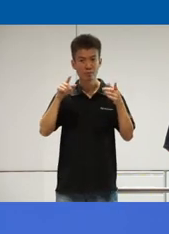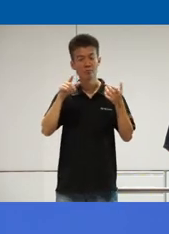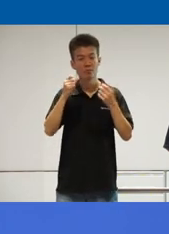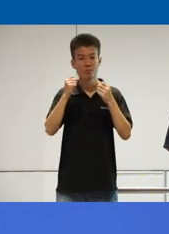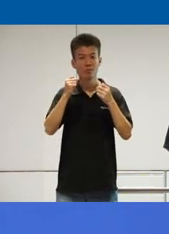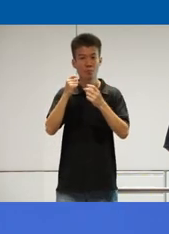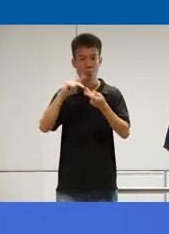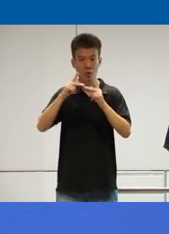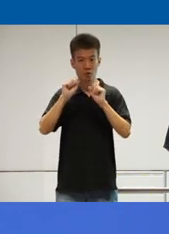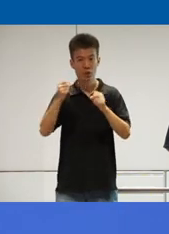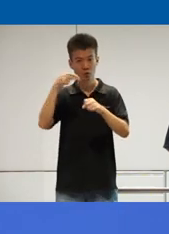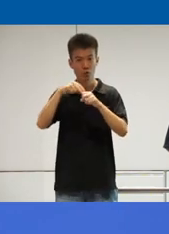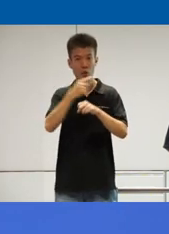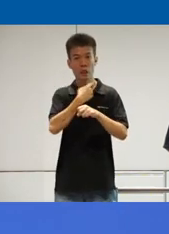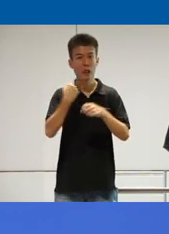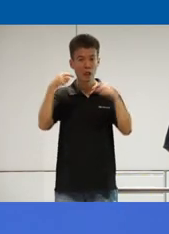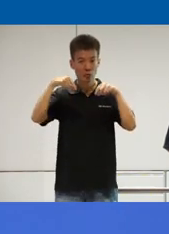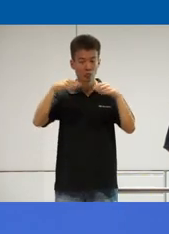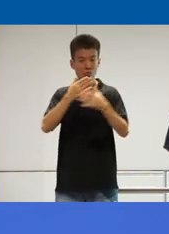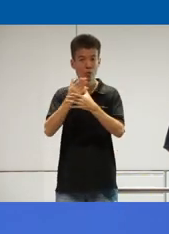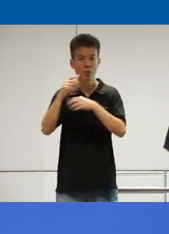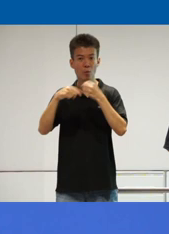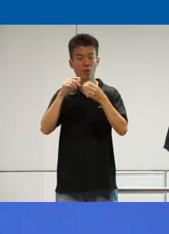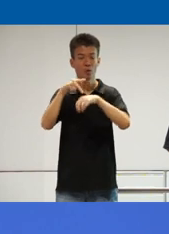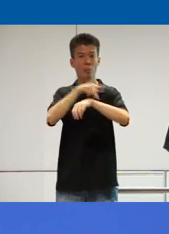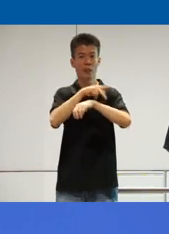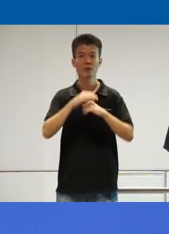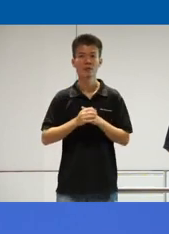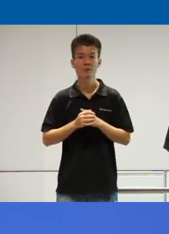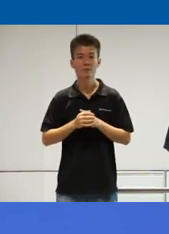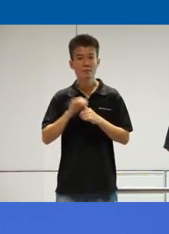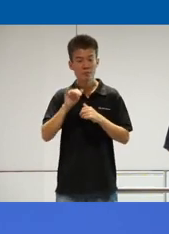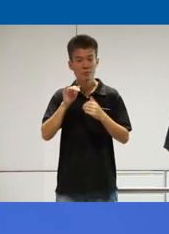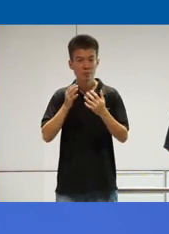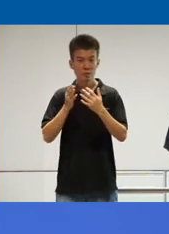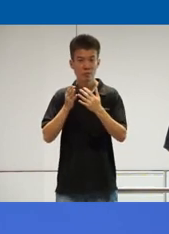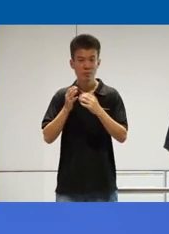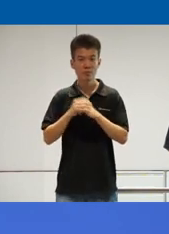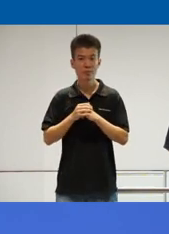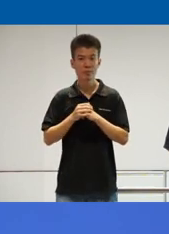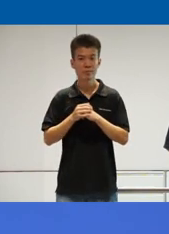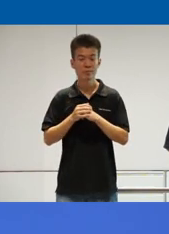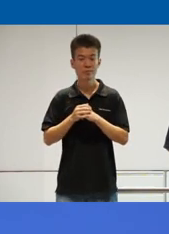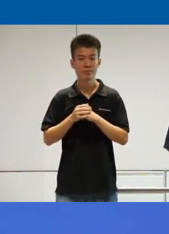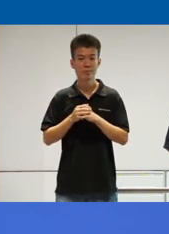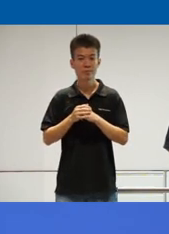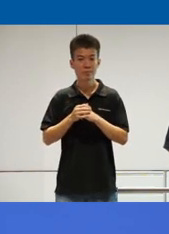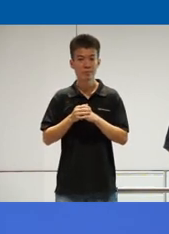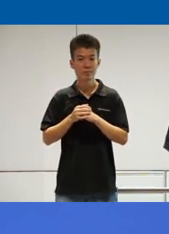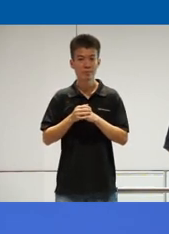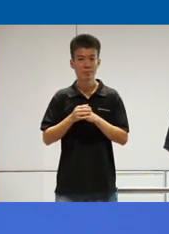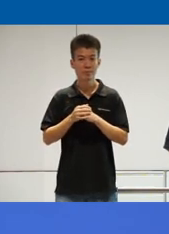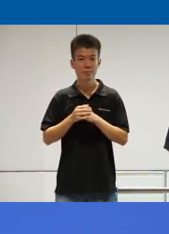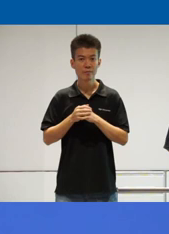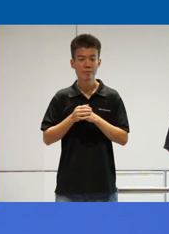also able to join us today to share with us on the panel and also true um the true to um zero